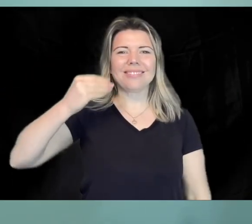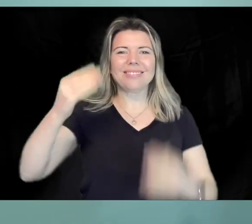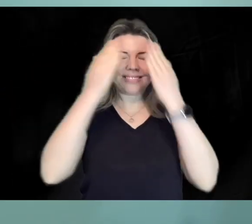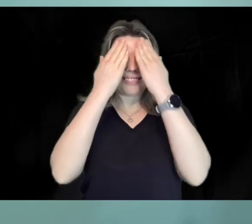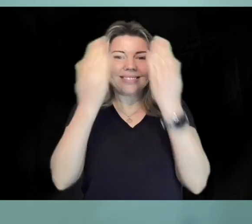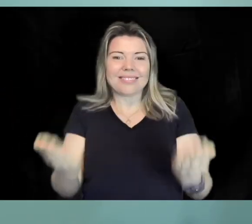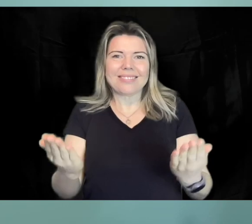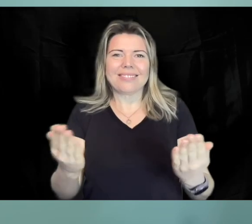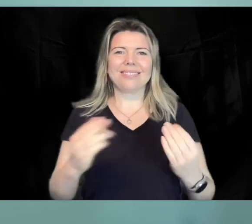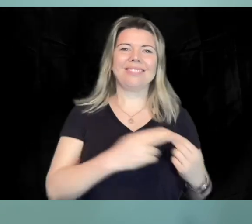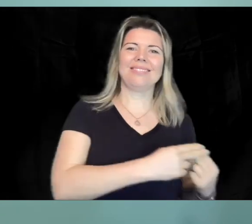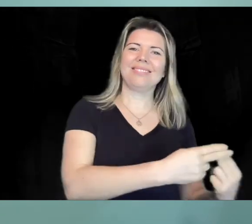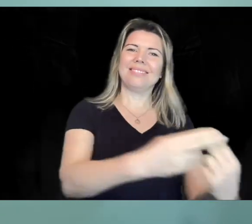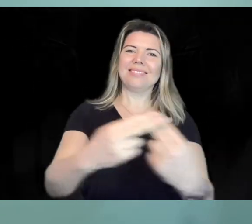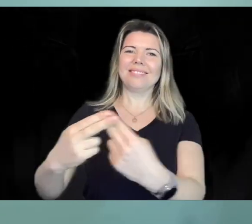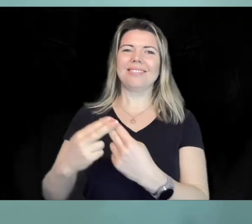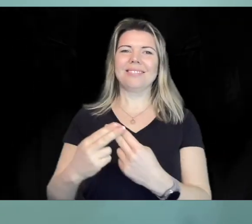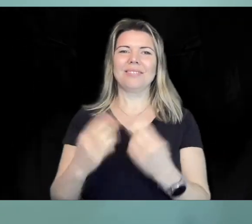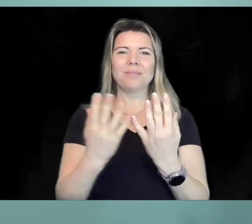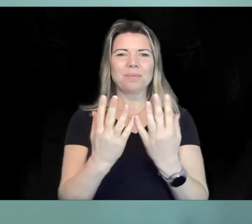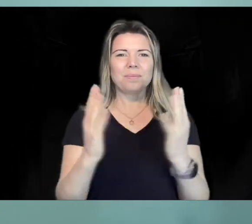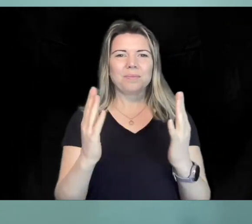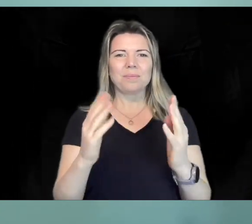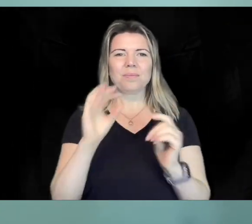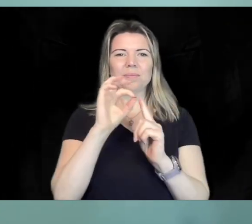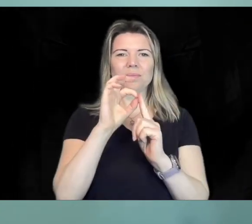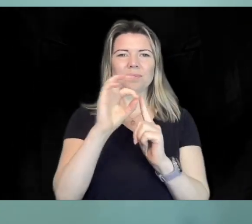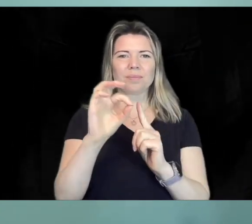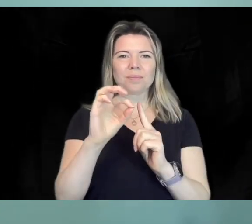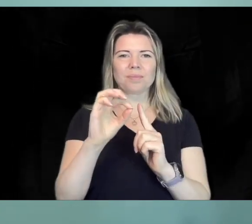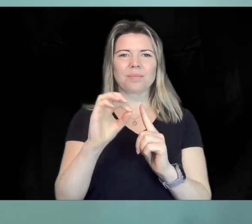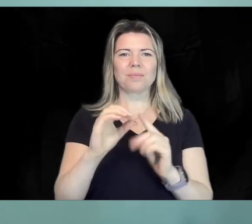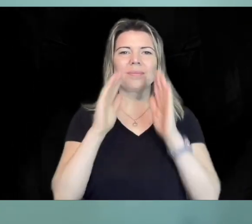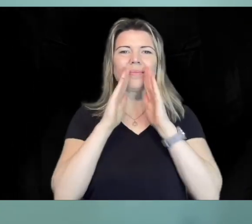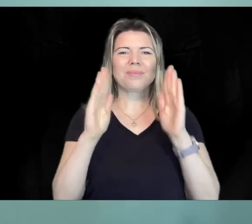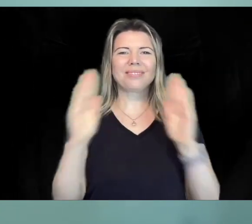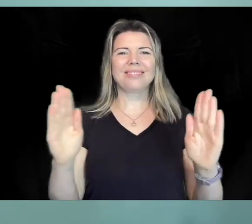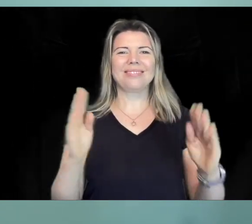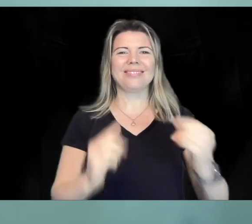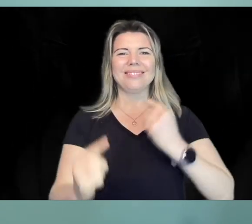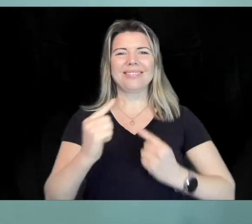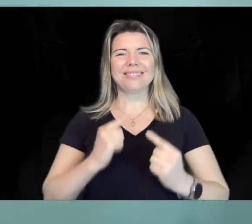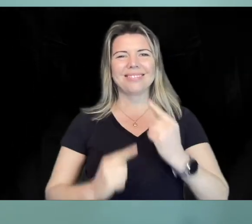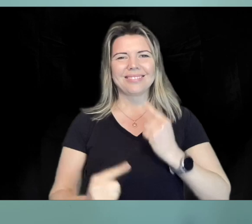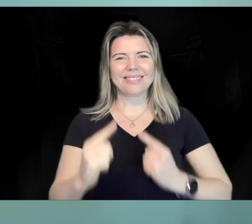summer saw us officially launch the Our Inclusive Community Project with a wonderful event at Perth